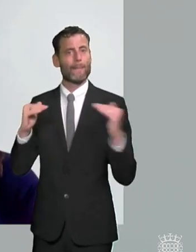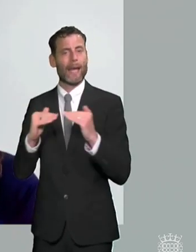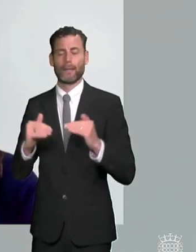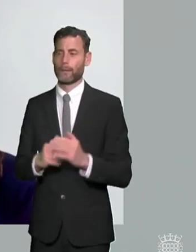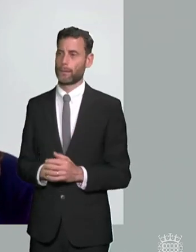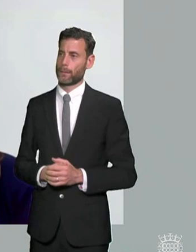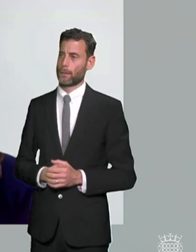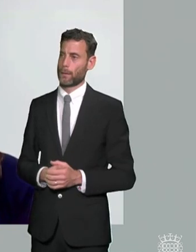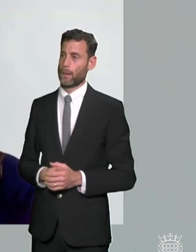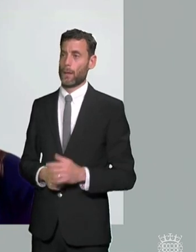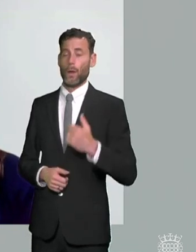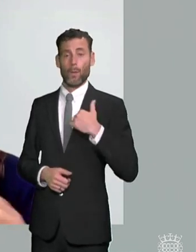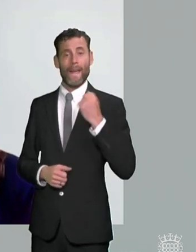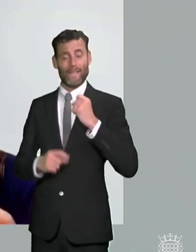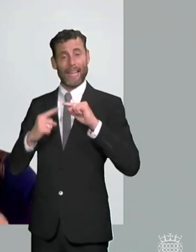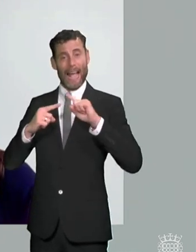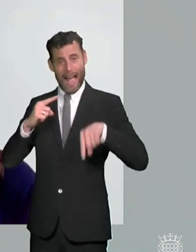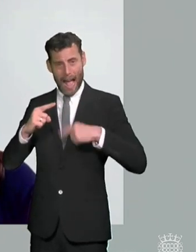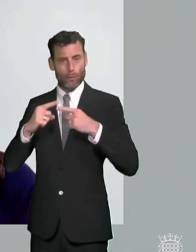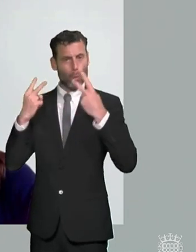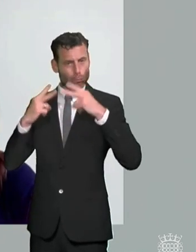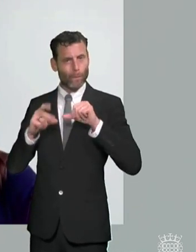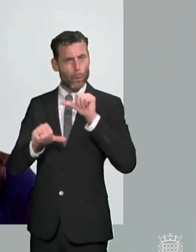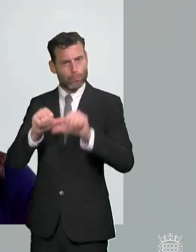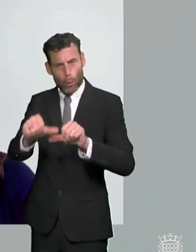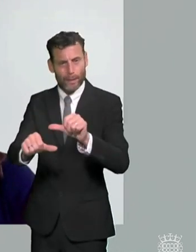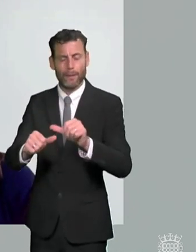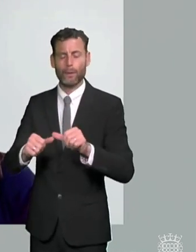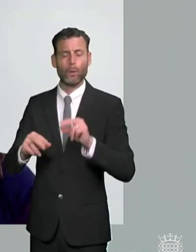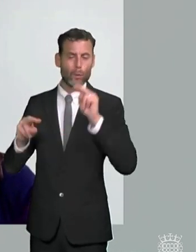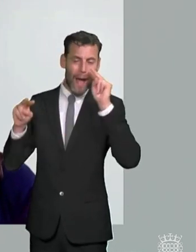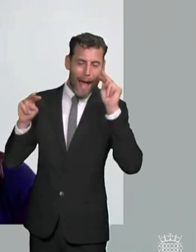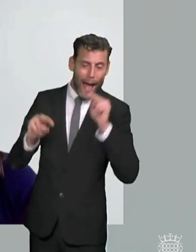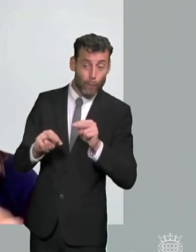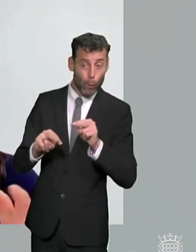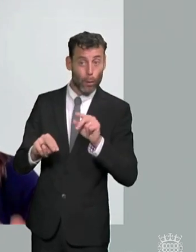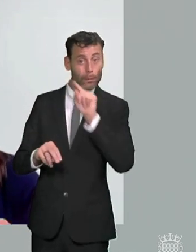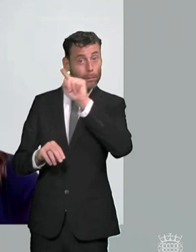annual review process to look at um whether provision and support remains appropriate the